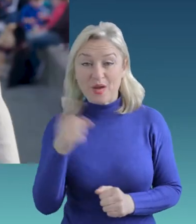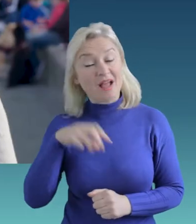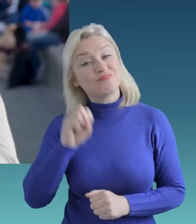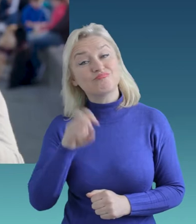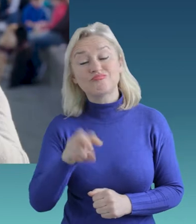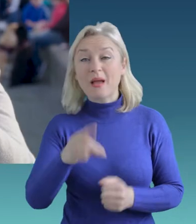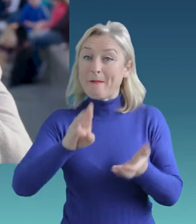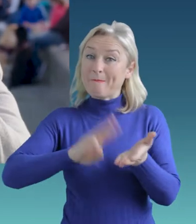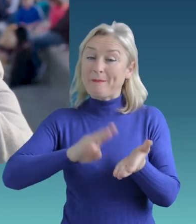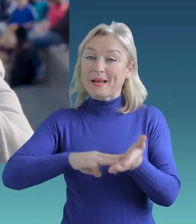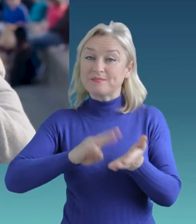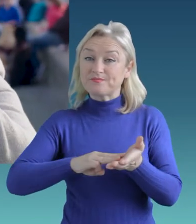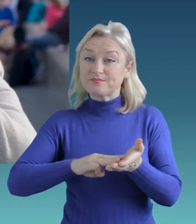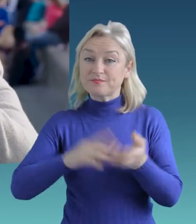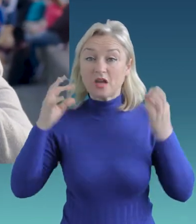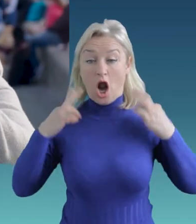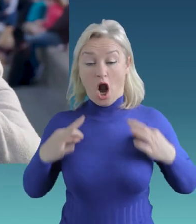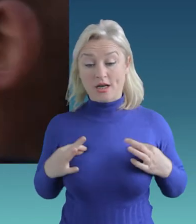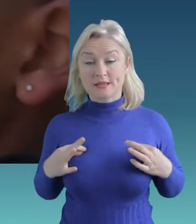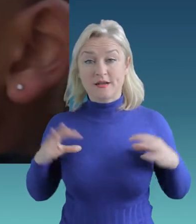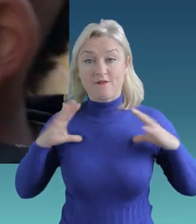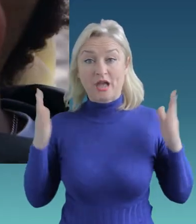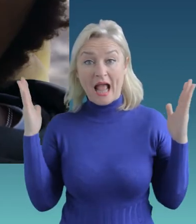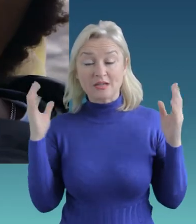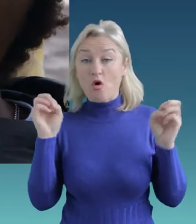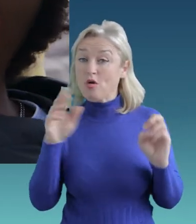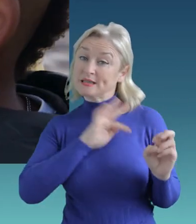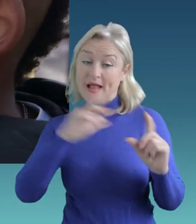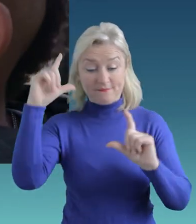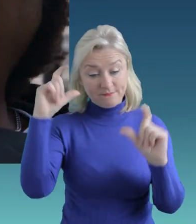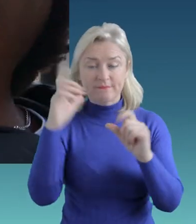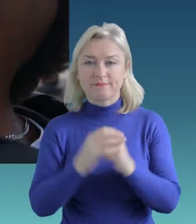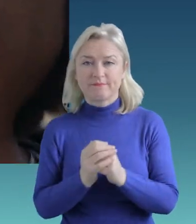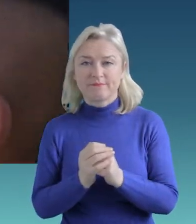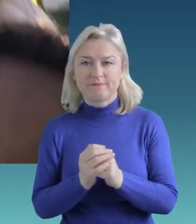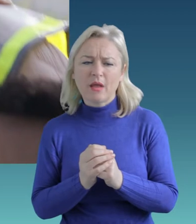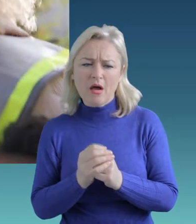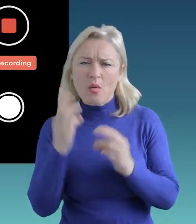Or you can just hold your phone out in front of you like this. I want to make sure we get a good shot of this.